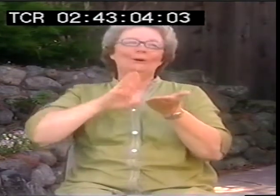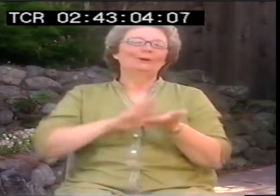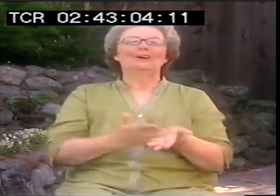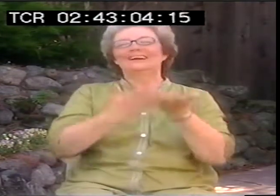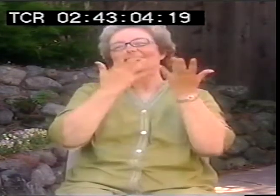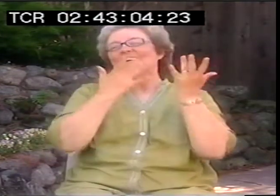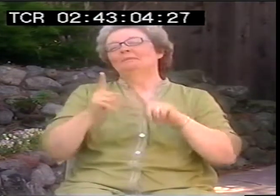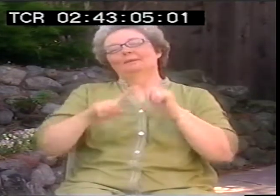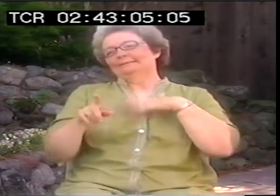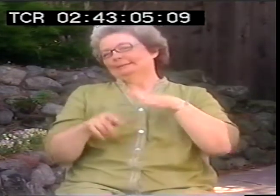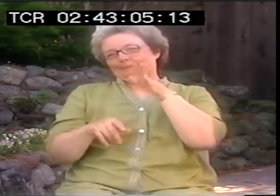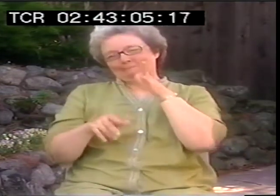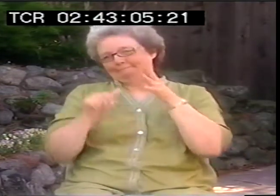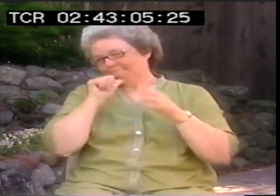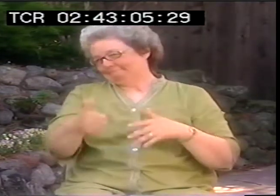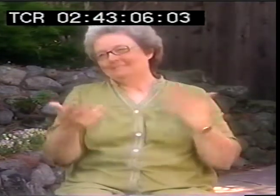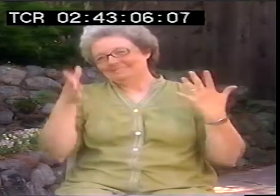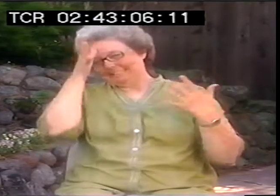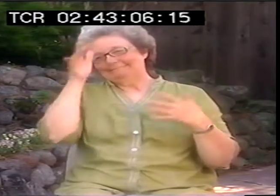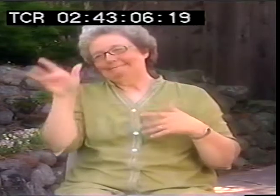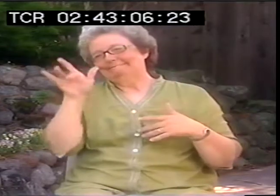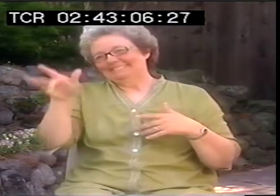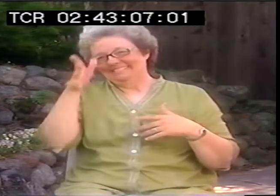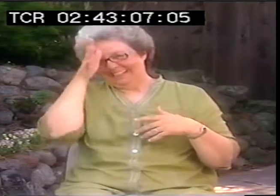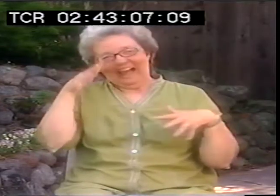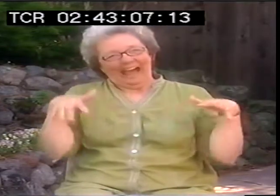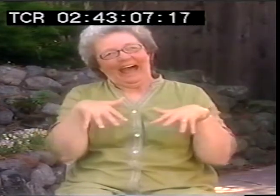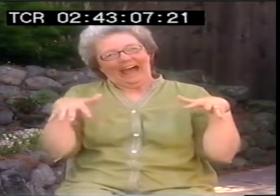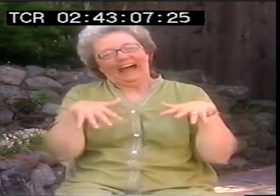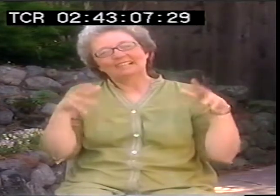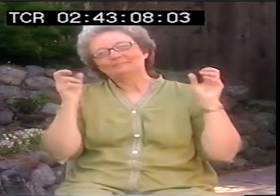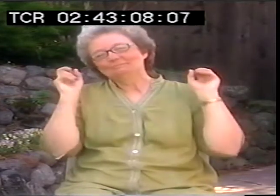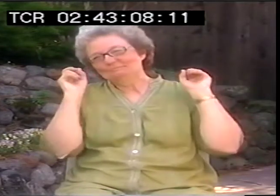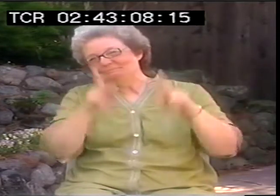You know, men are the ones who bring home the bacon and women are the ones who cook and what have you.